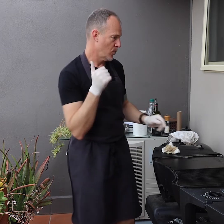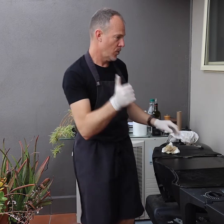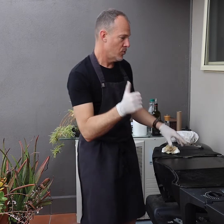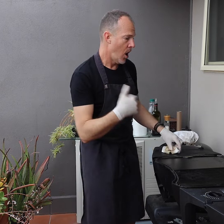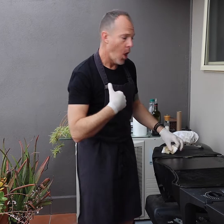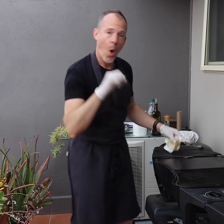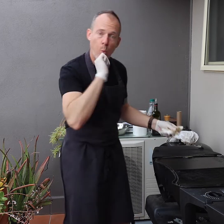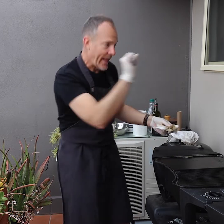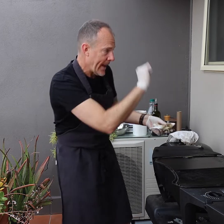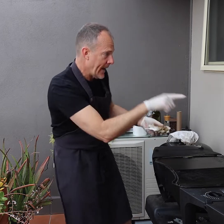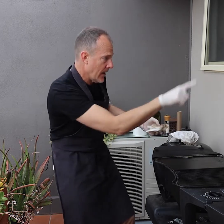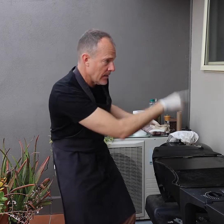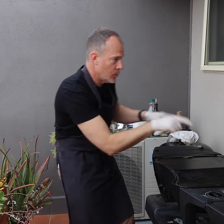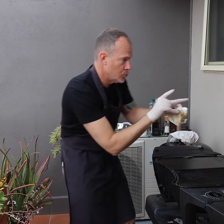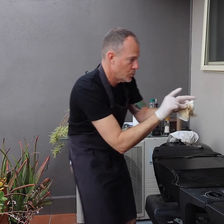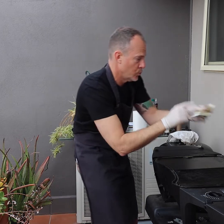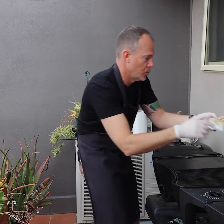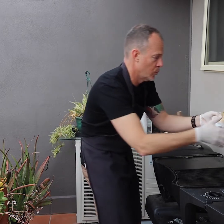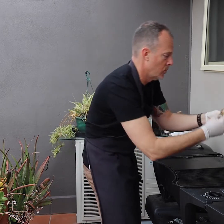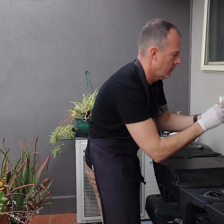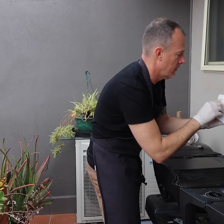I will clean the inside of the lid too.